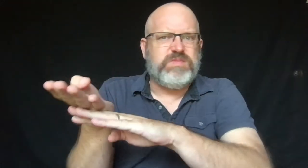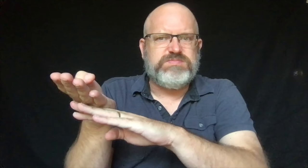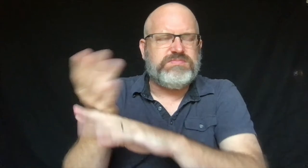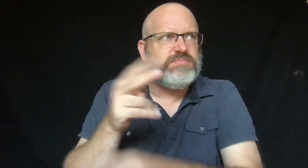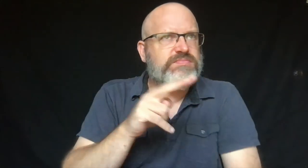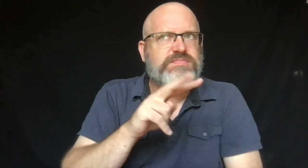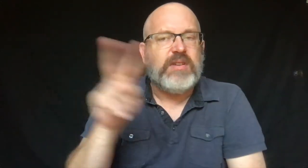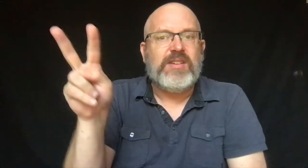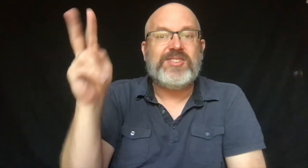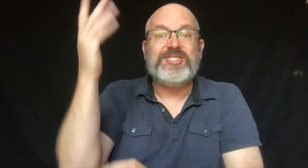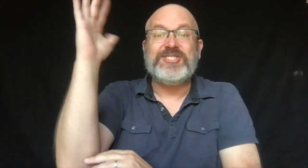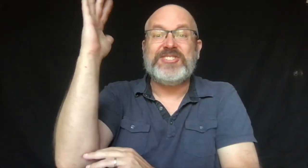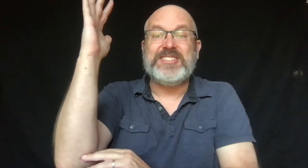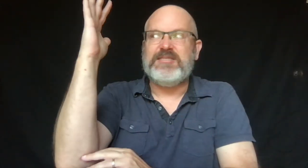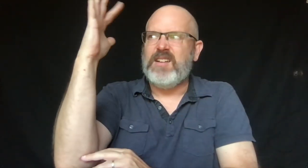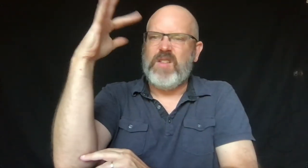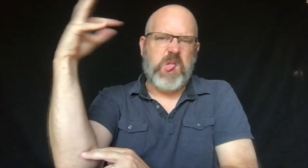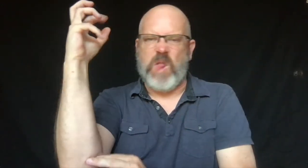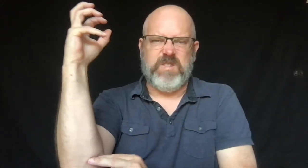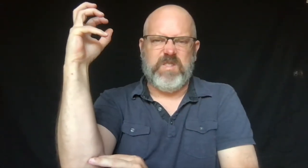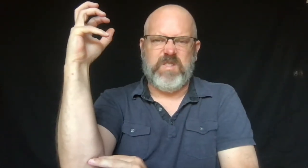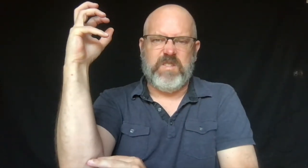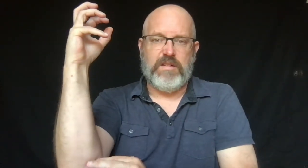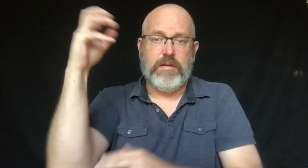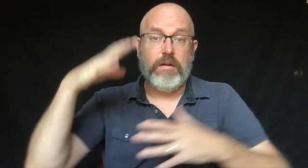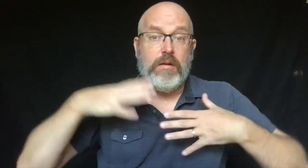He saw cars turned upside down,